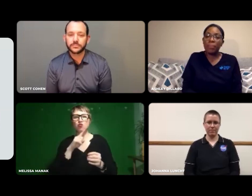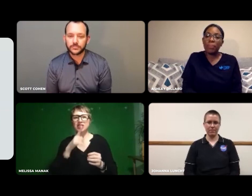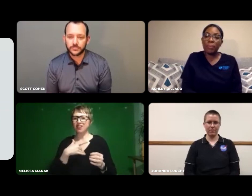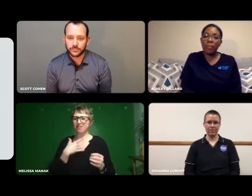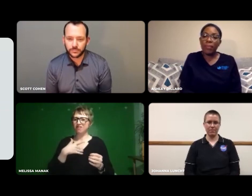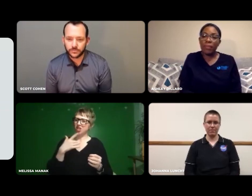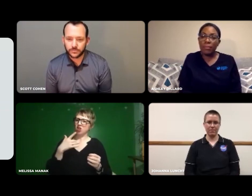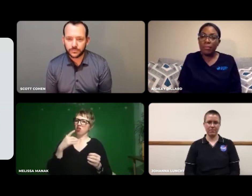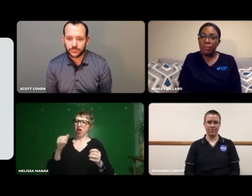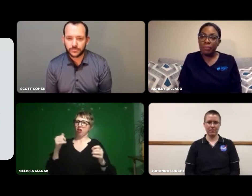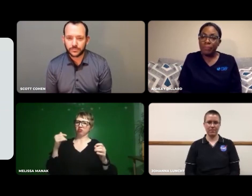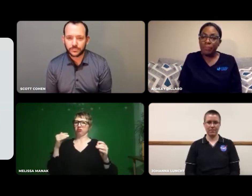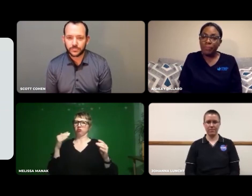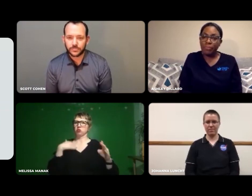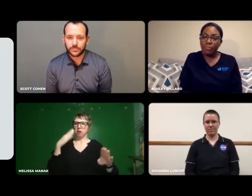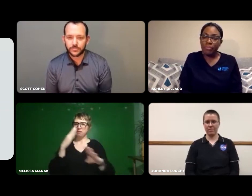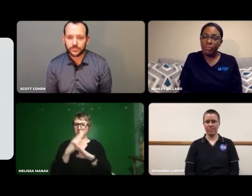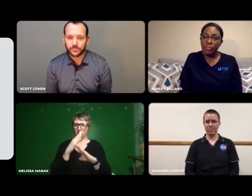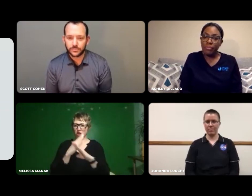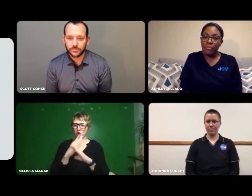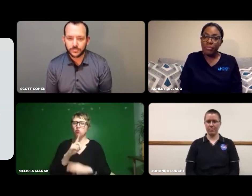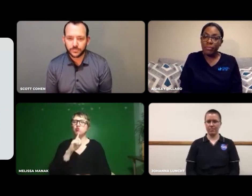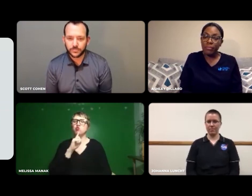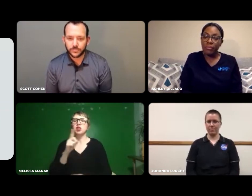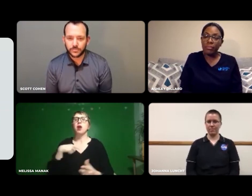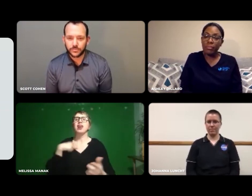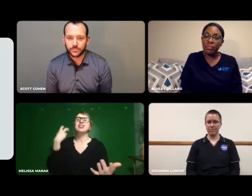really felt that was a barrier to me.